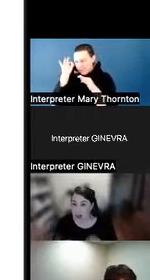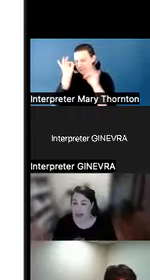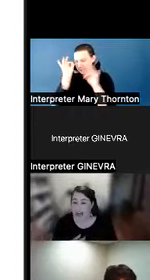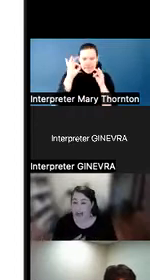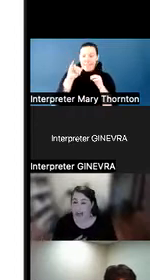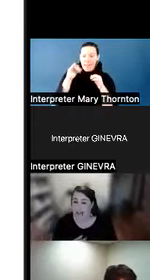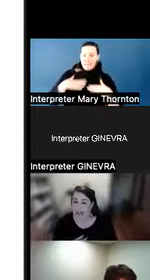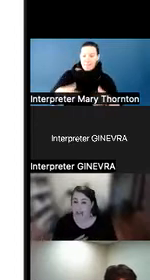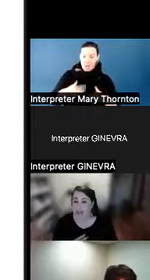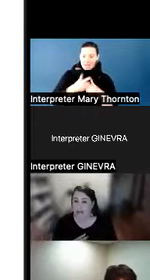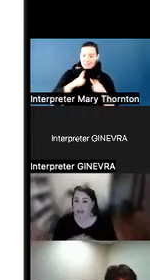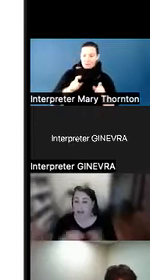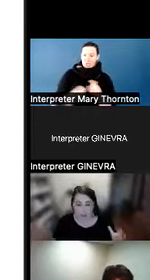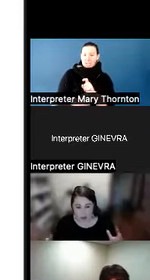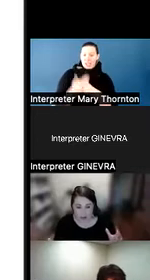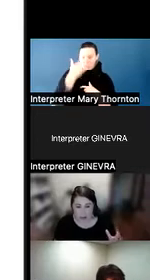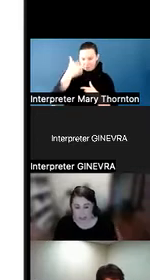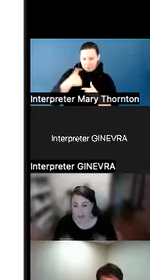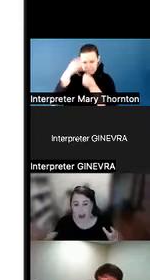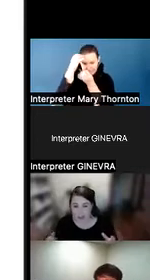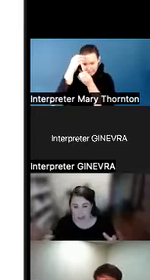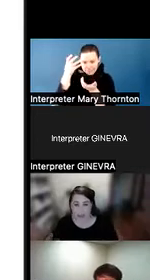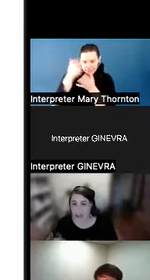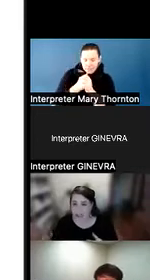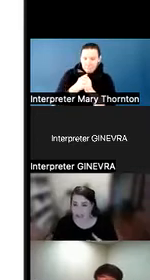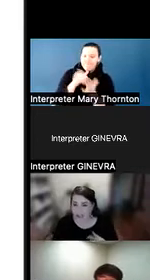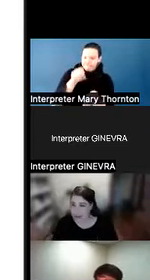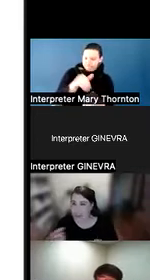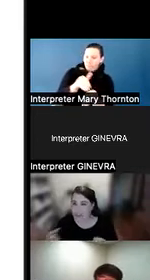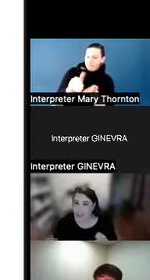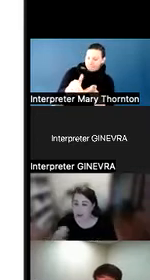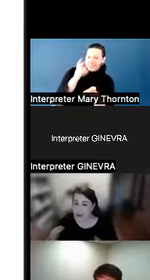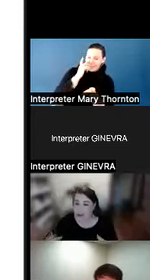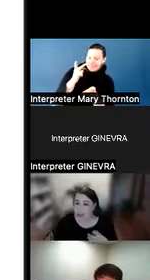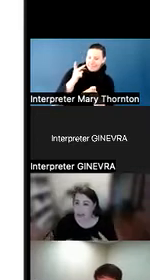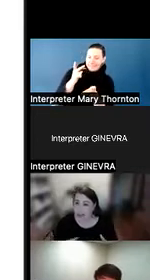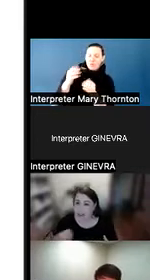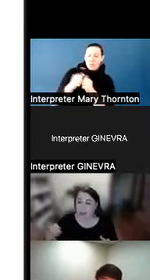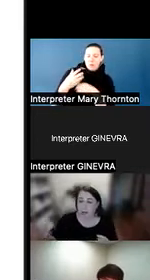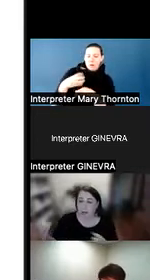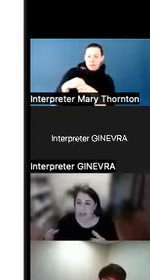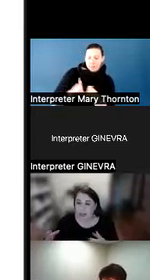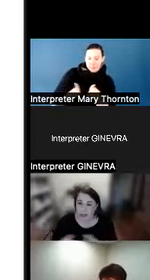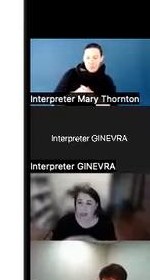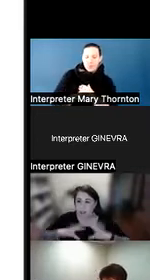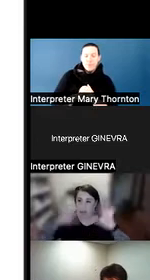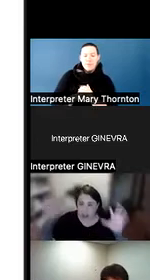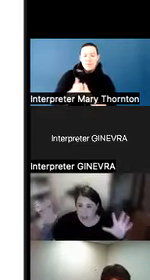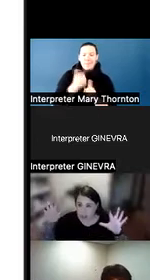And that is one of the things that we often see with autistic folks-- is that they don't use as much body language, they don't talk as much